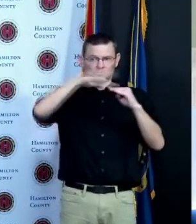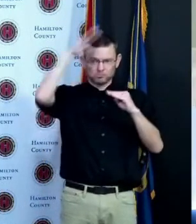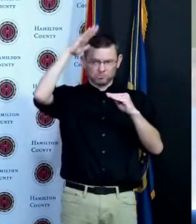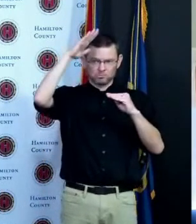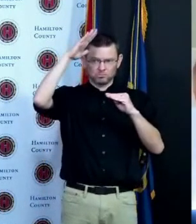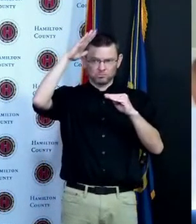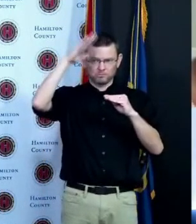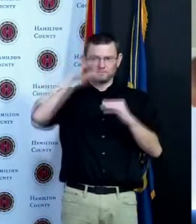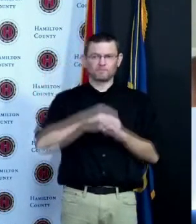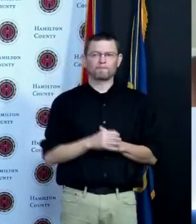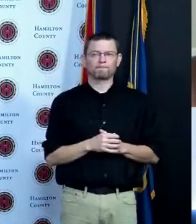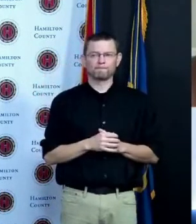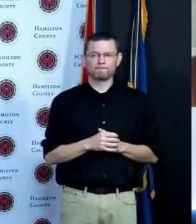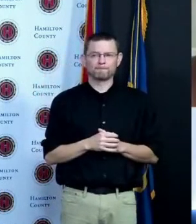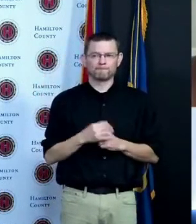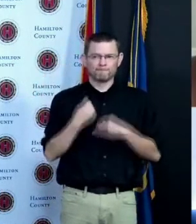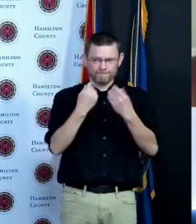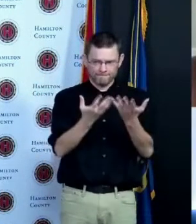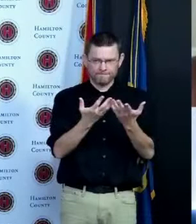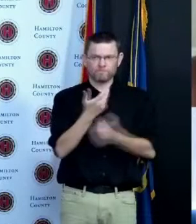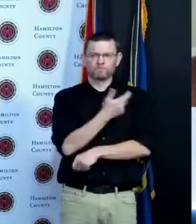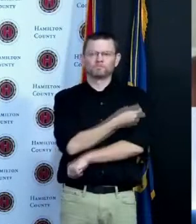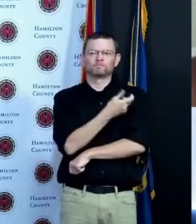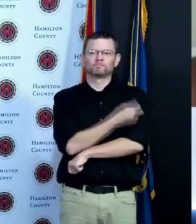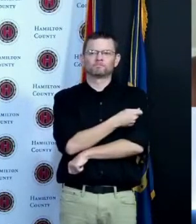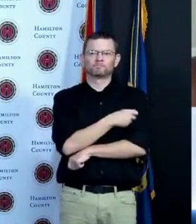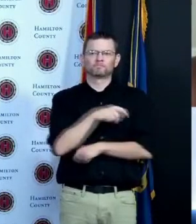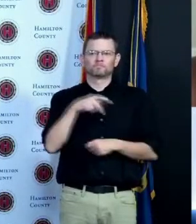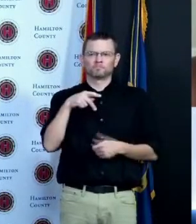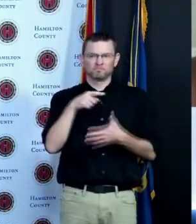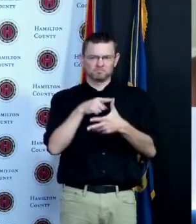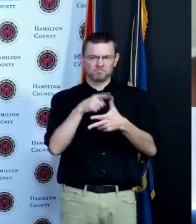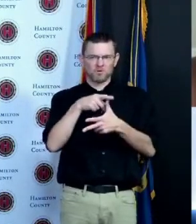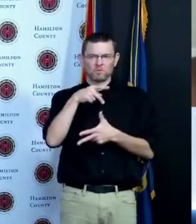we will continue to hold Pfizer clinics at various locations around the county to make sure that